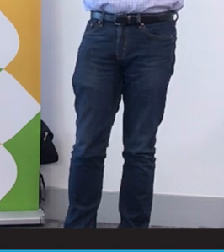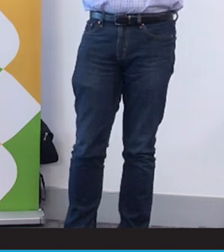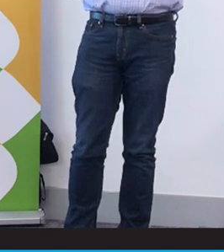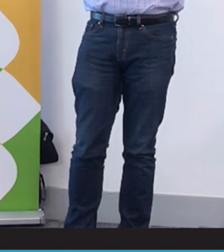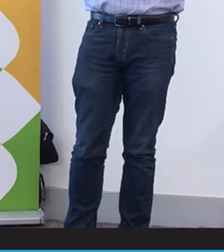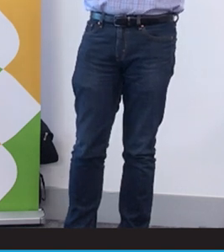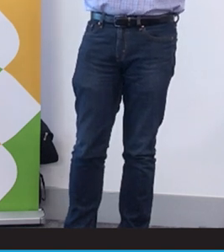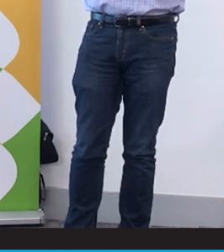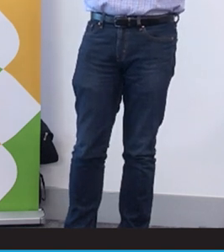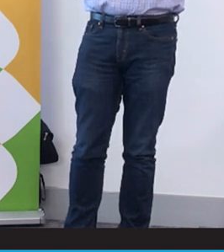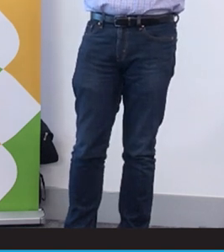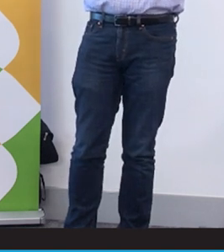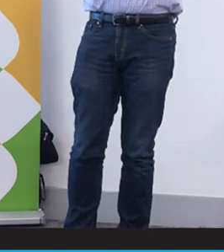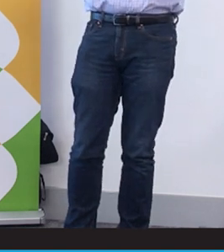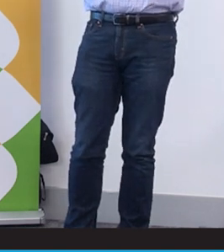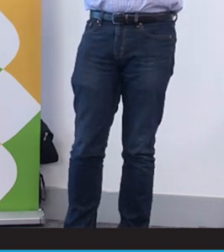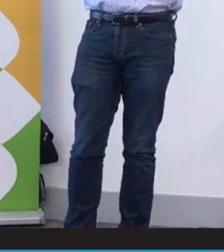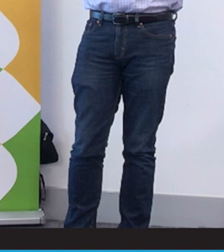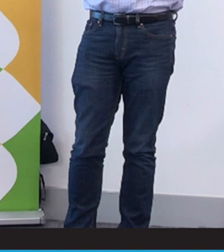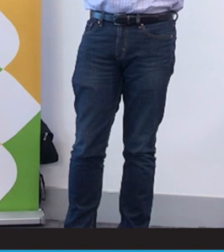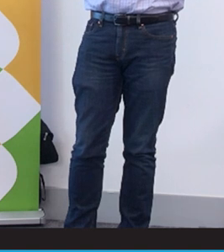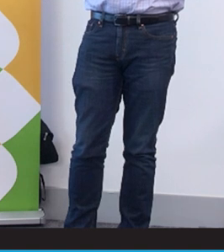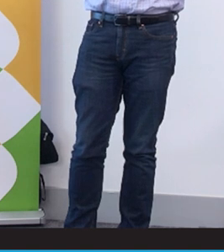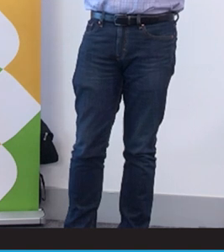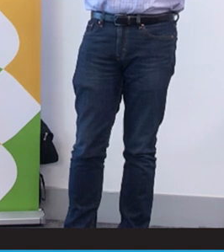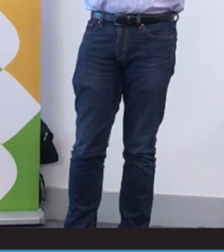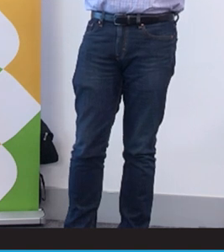table at night not knowing what's happening in their family because of the spoken language.